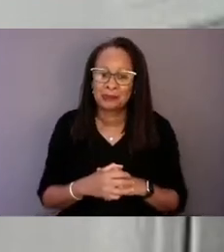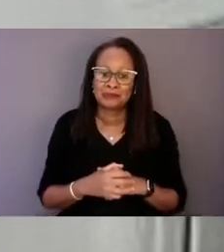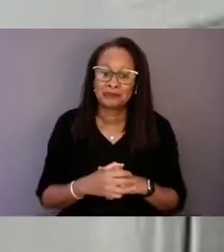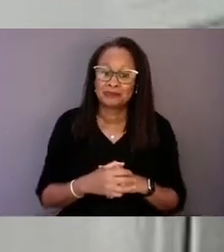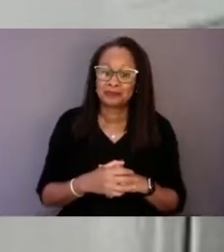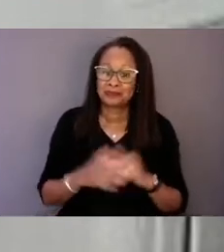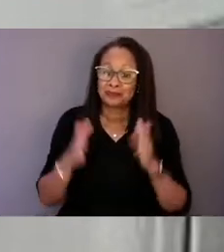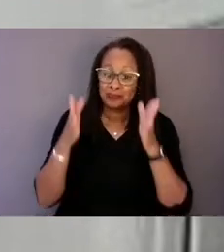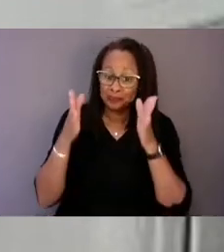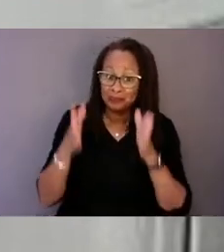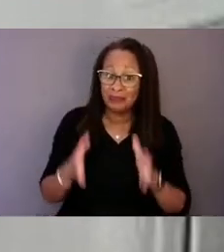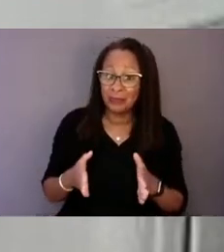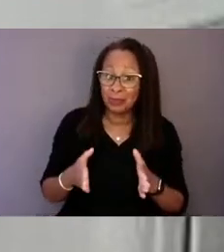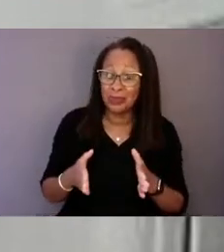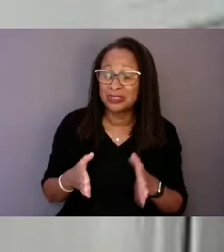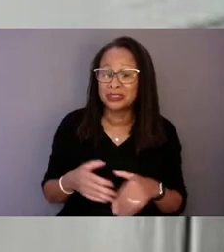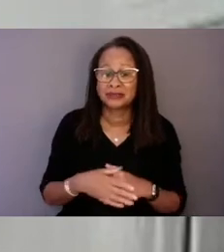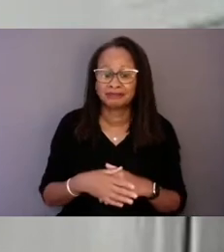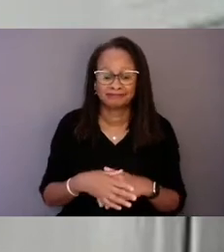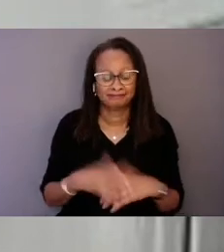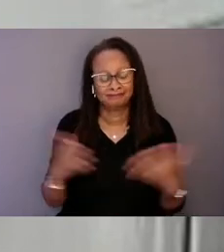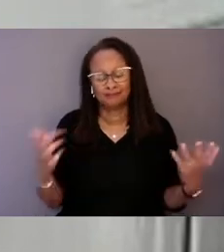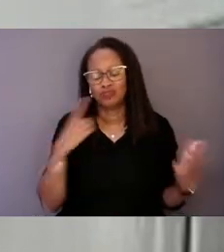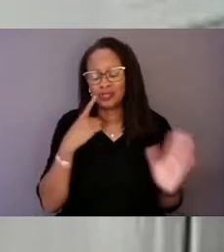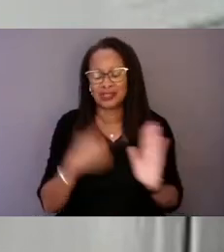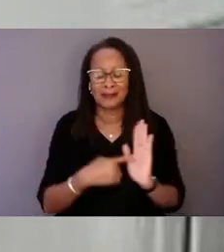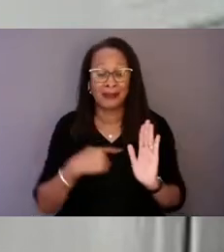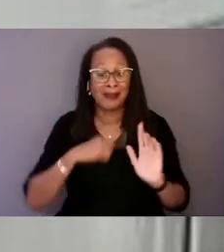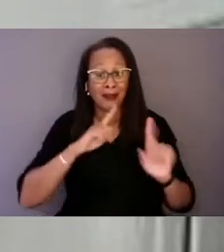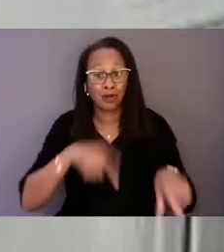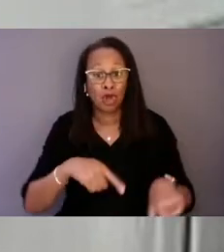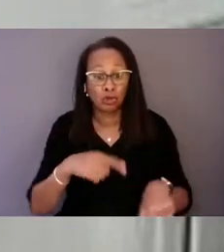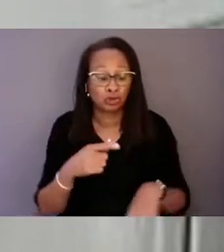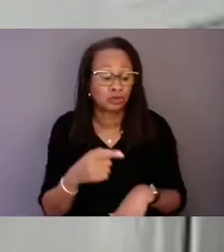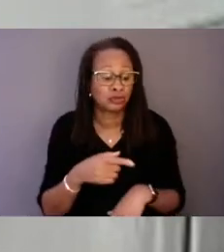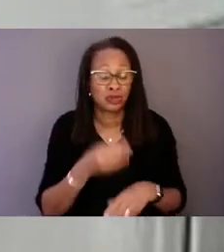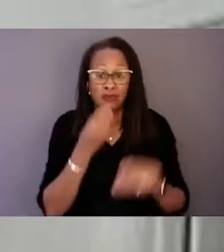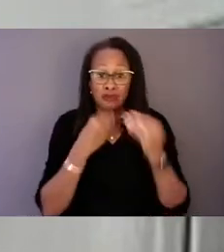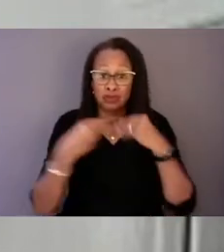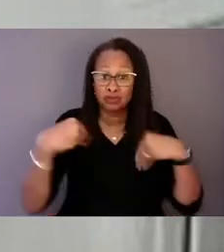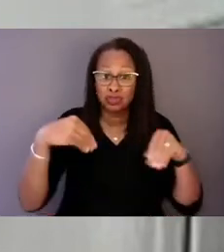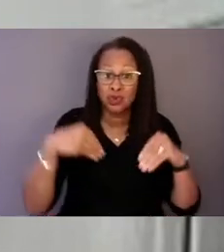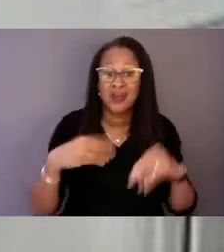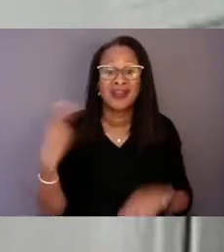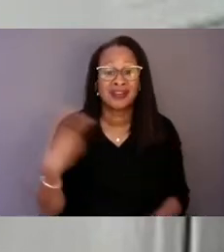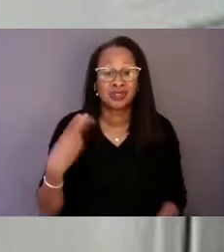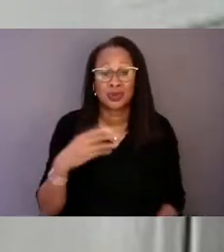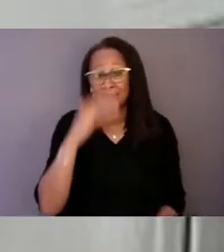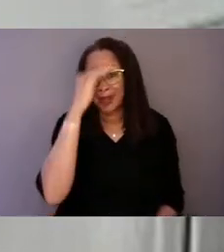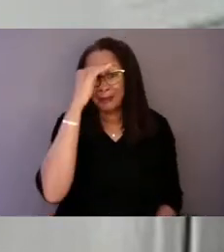I go to the grocery store in a historically Black neighborhood that we have a beautiful store